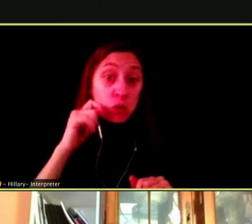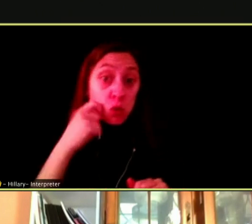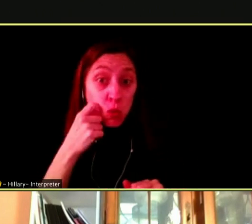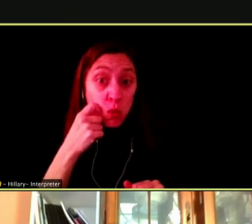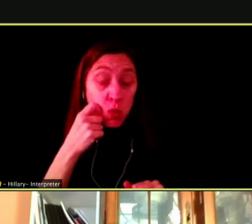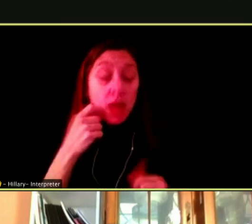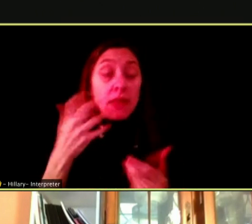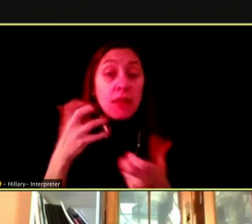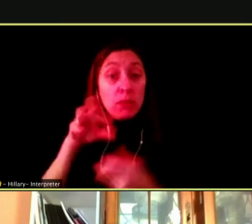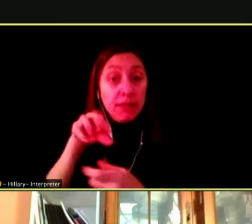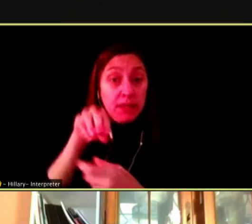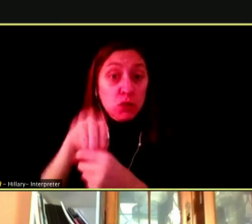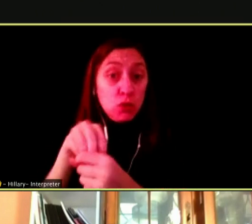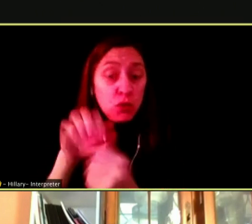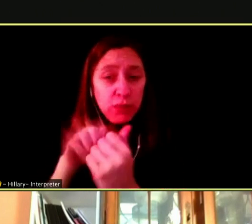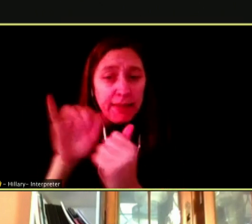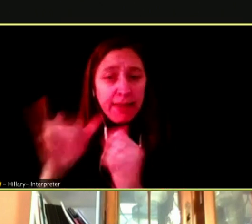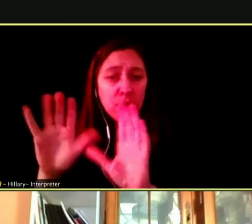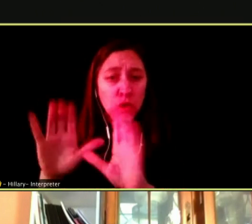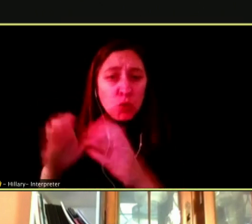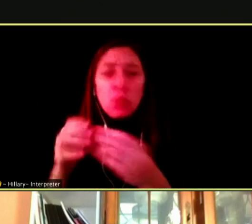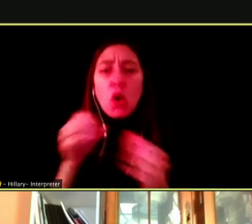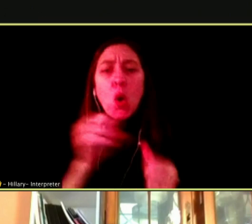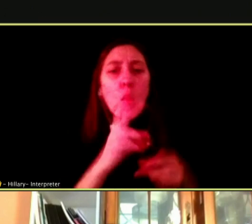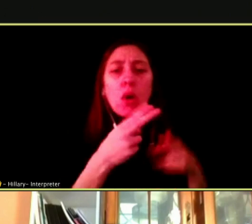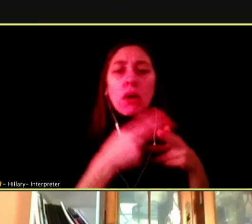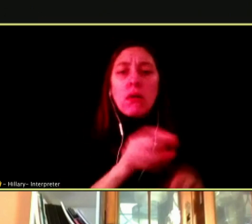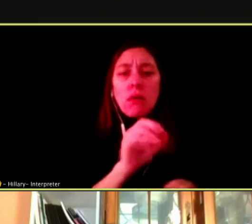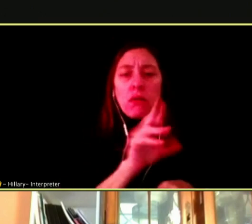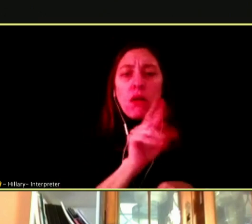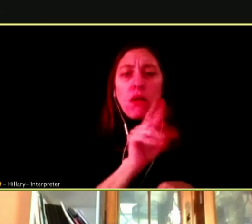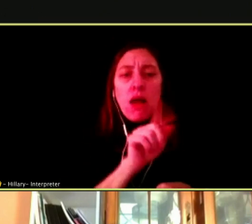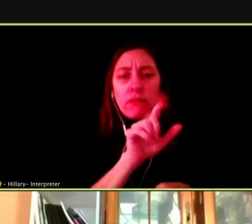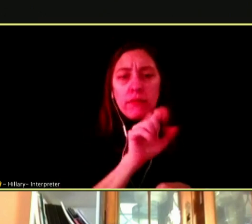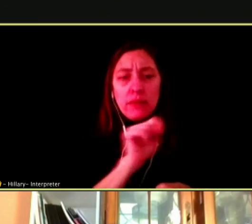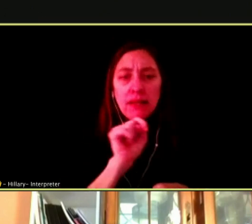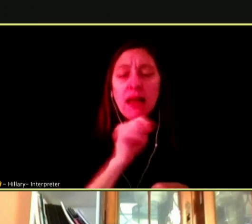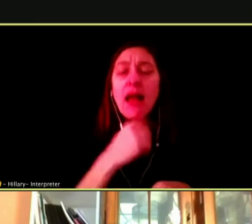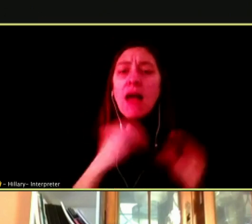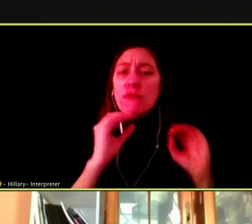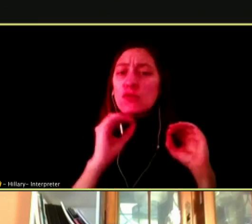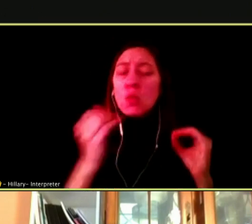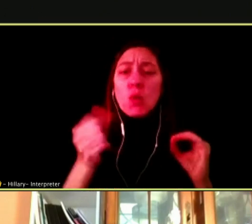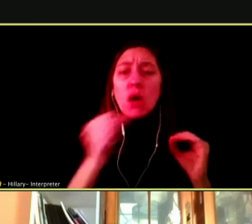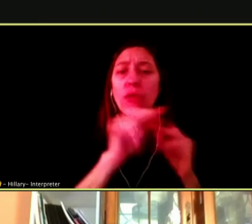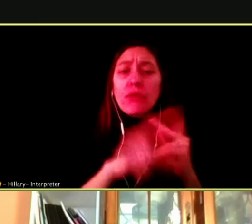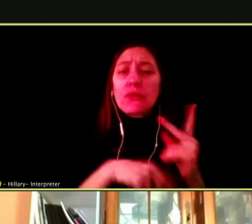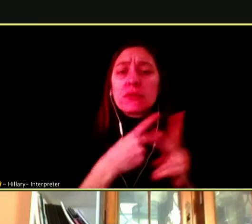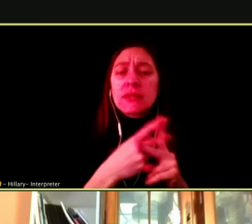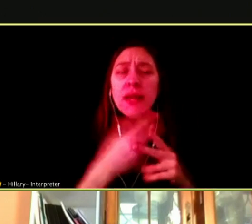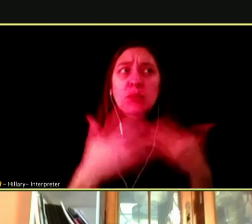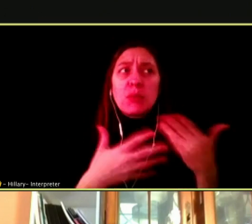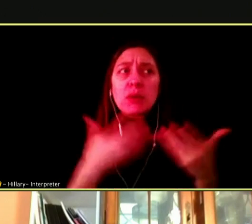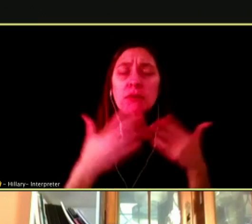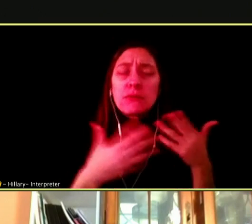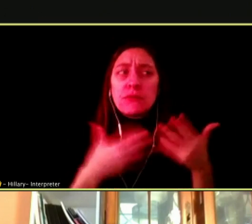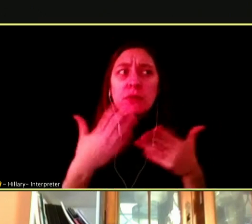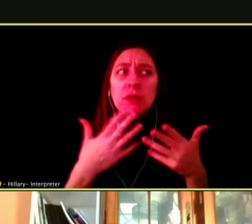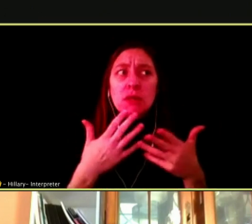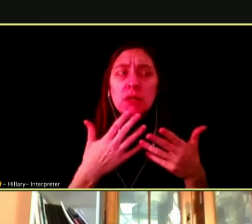IN OR BECAUSE IT IS AN OUTLET FOR THEM AND YOU HAVE NO OTHER WAY TO PUT THEIR TIME AND